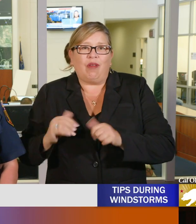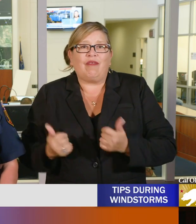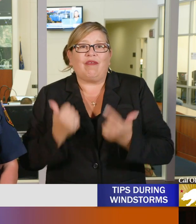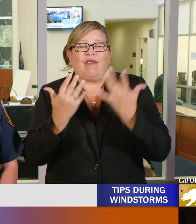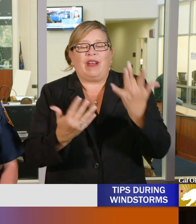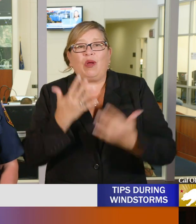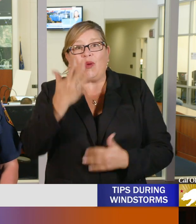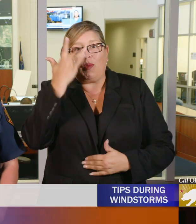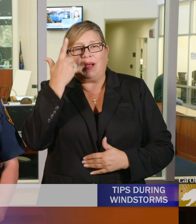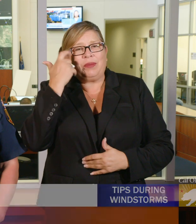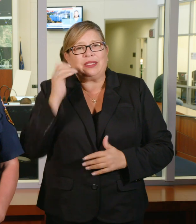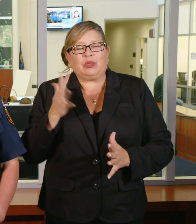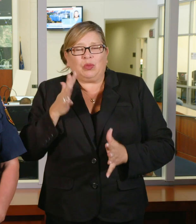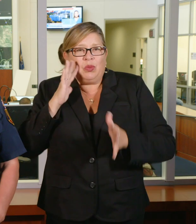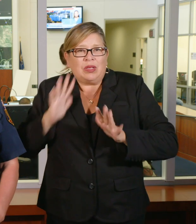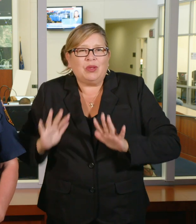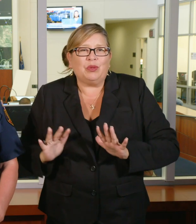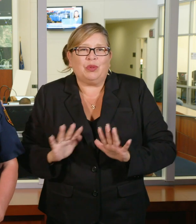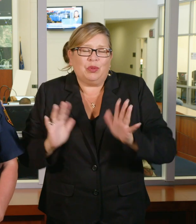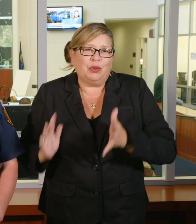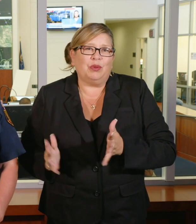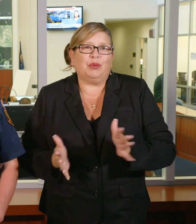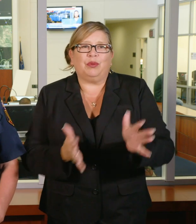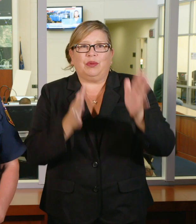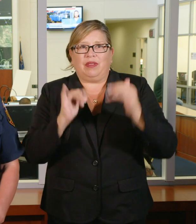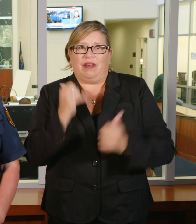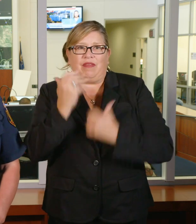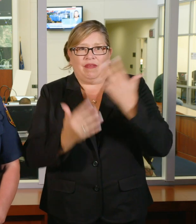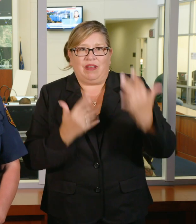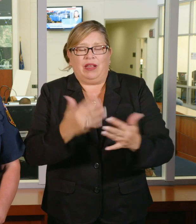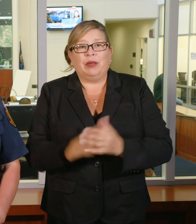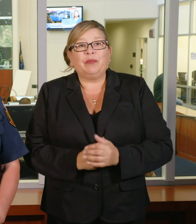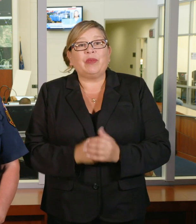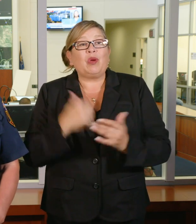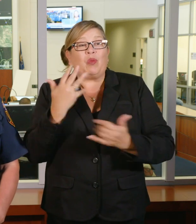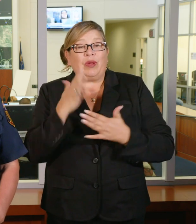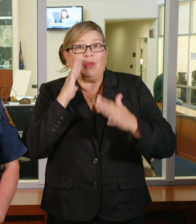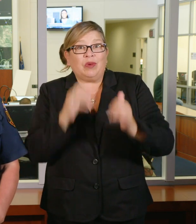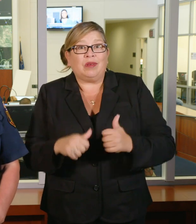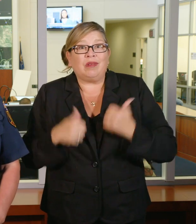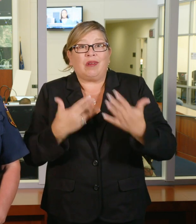the fire, wind increases the supply of oxygen, which results in the fire burning